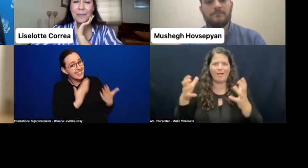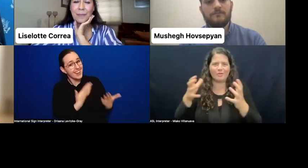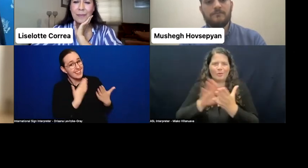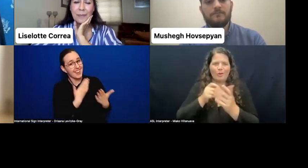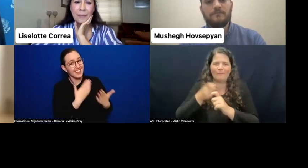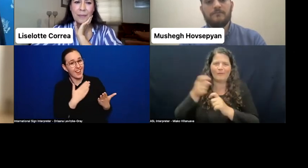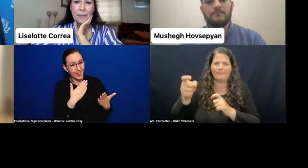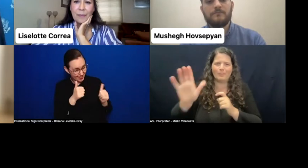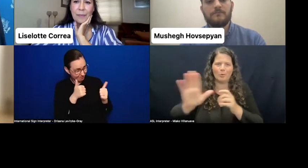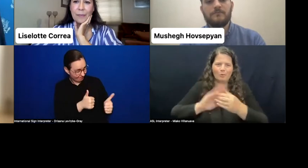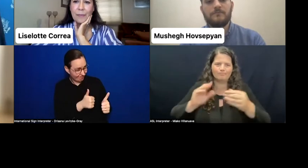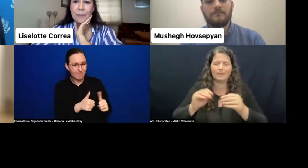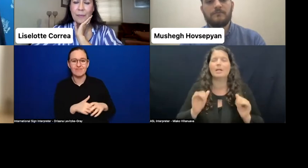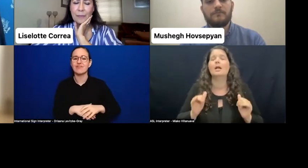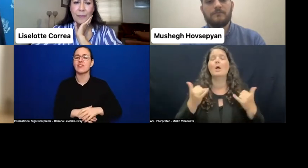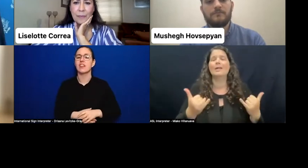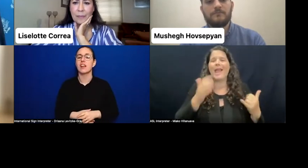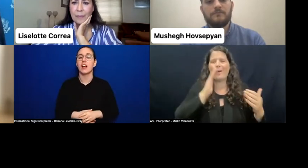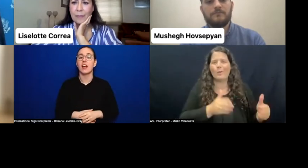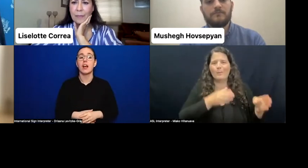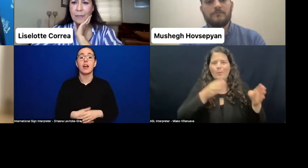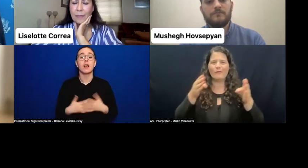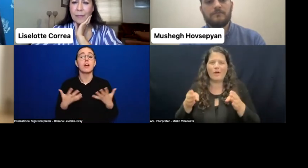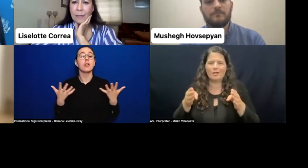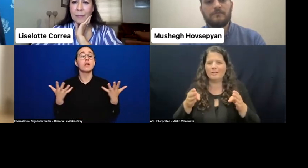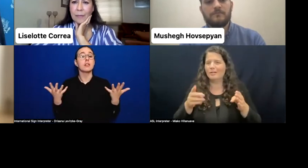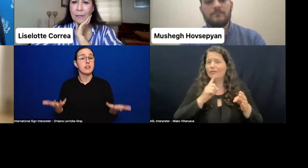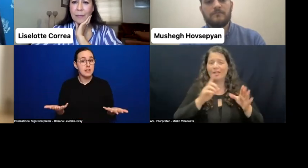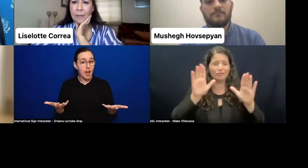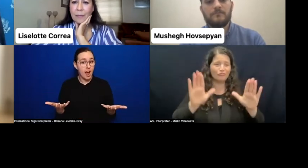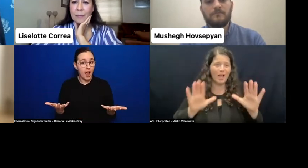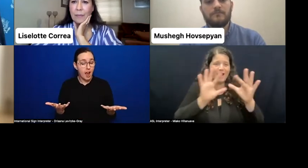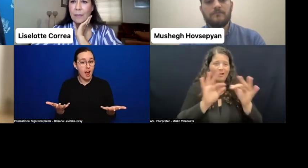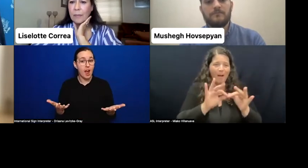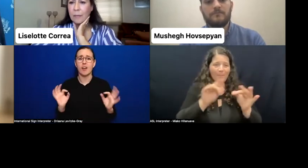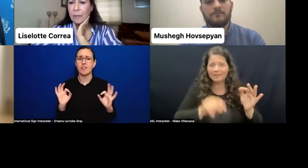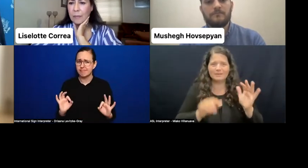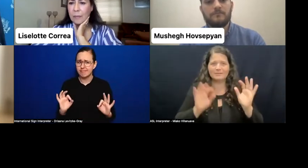We're going to move on. Really, really great comments. We're going to move on to the next speaker,